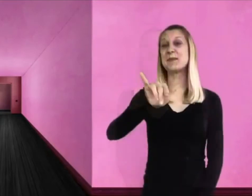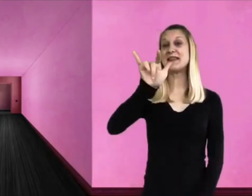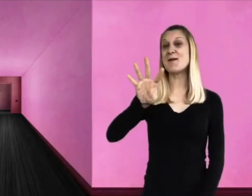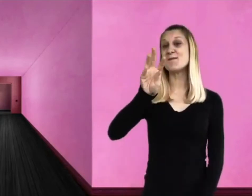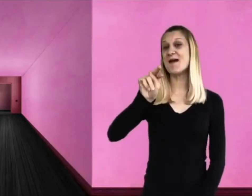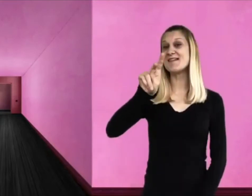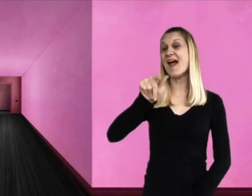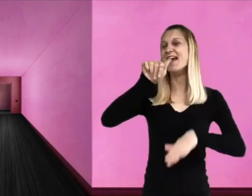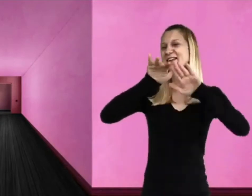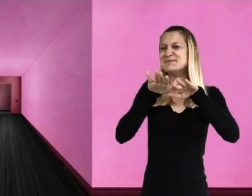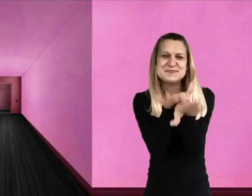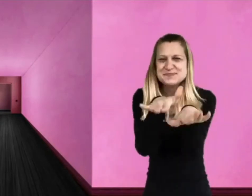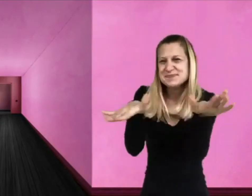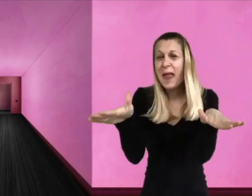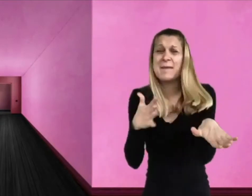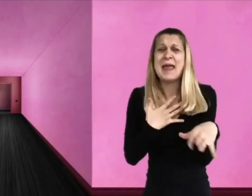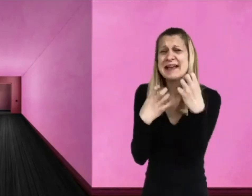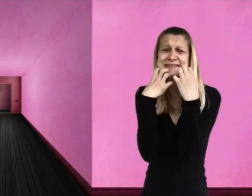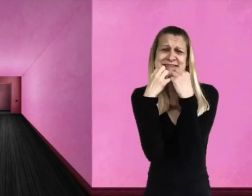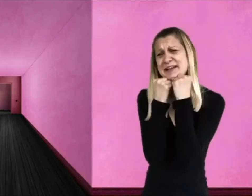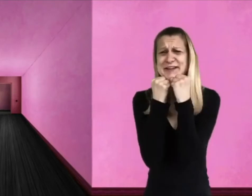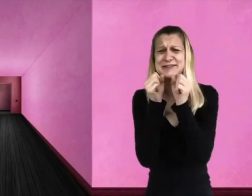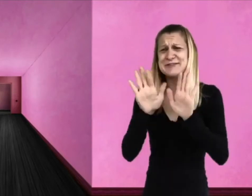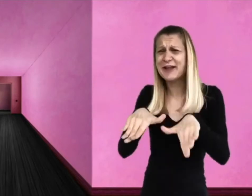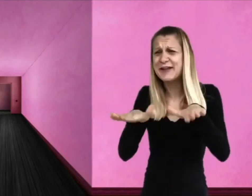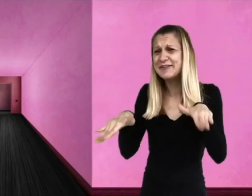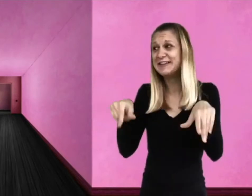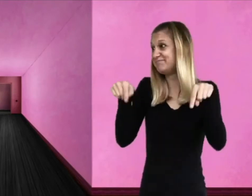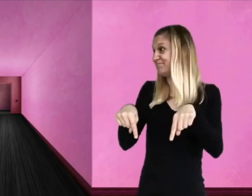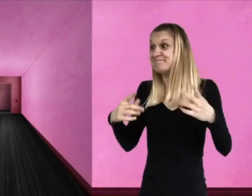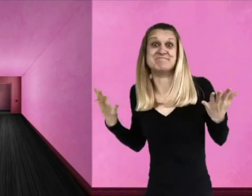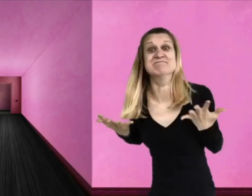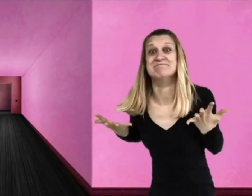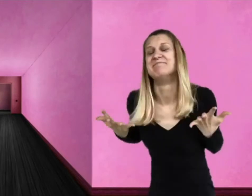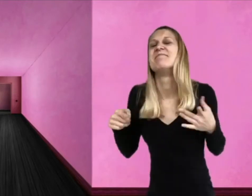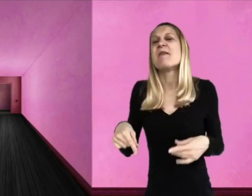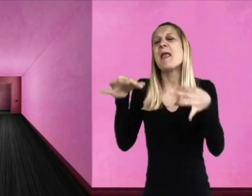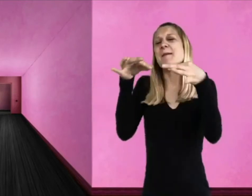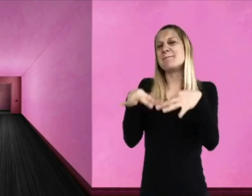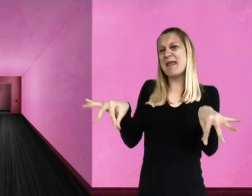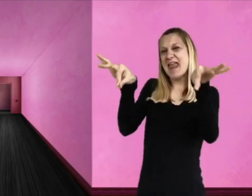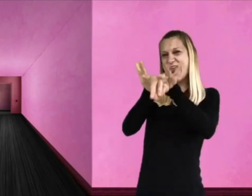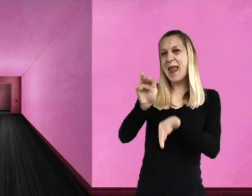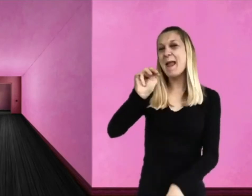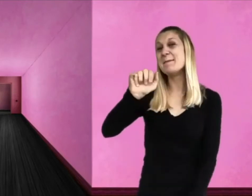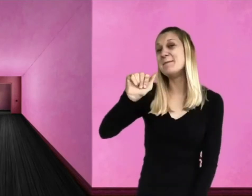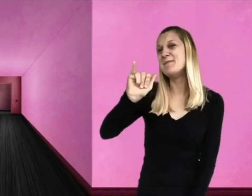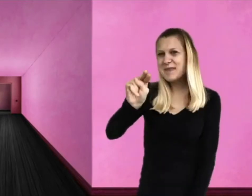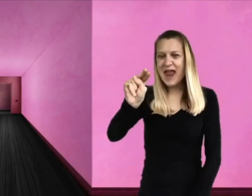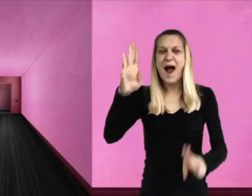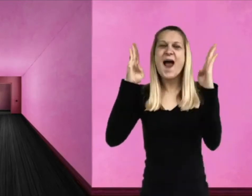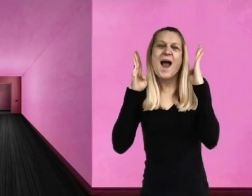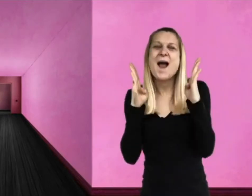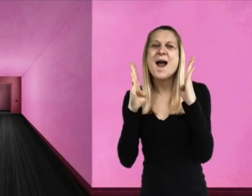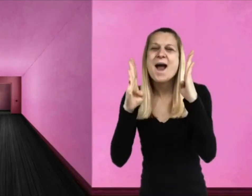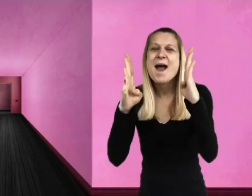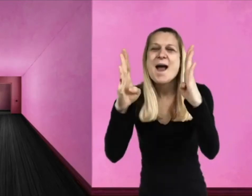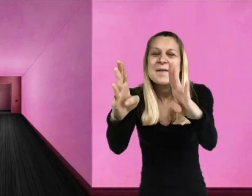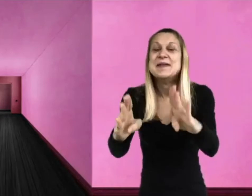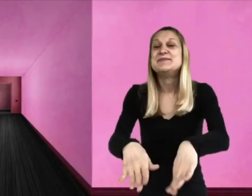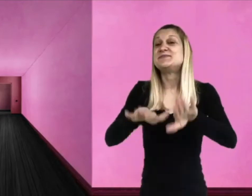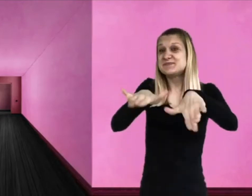"Now this, my dear children," said Mr. Wonka, raising his voice above the noise, "this is the main corridor.